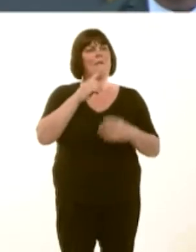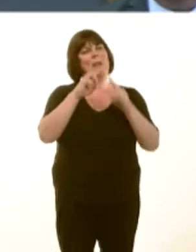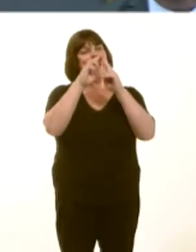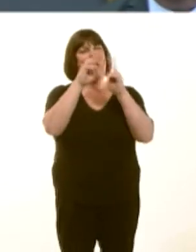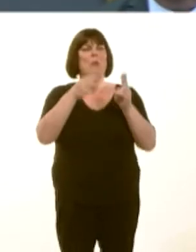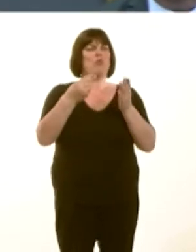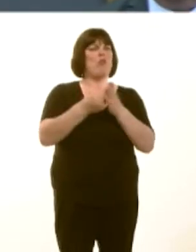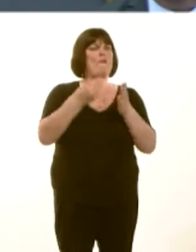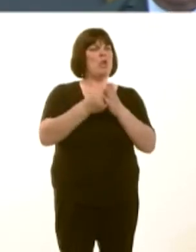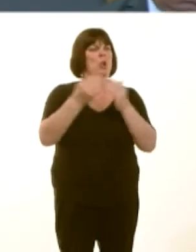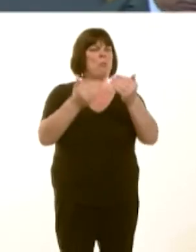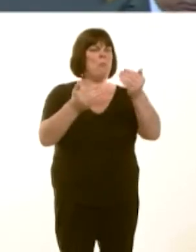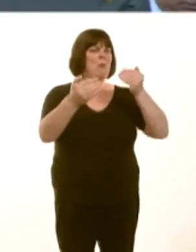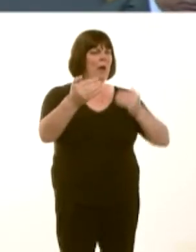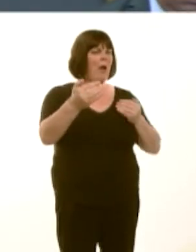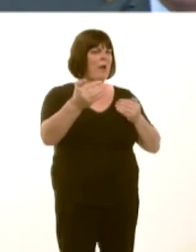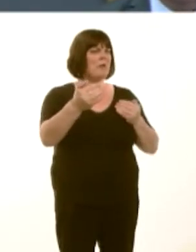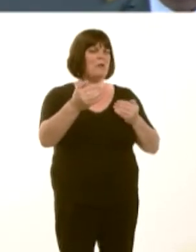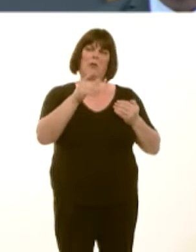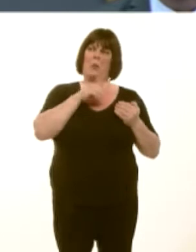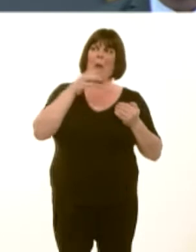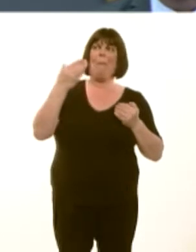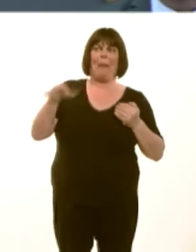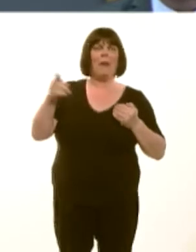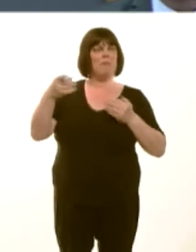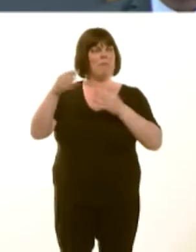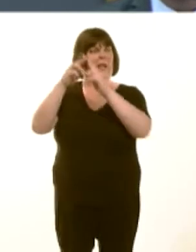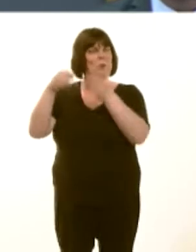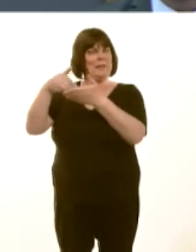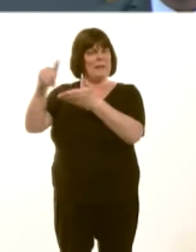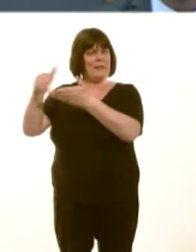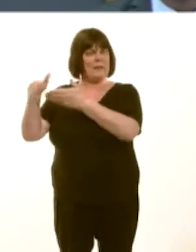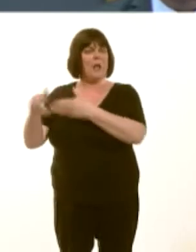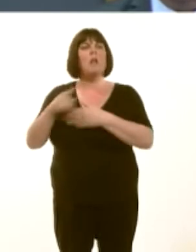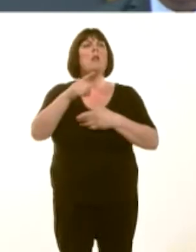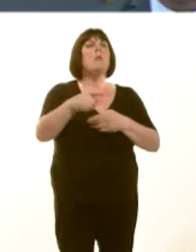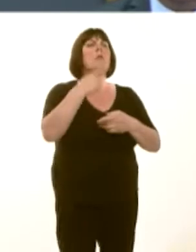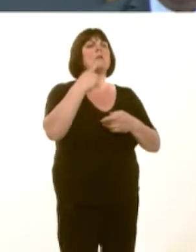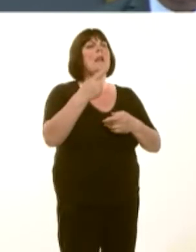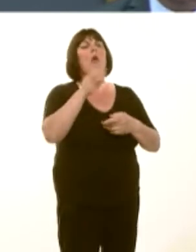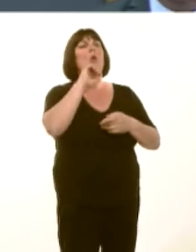But, when the Welsh Conservatives announced no stamp duty on properties under £250,000